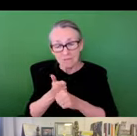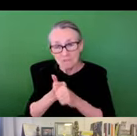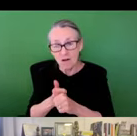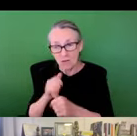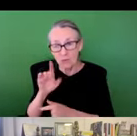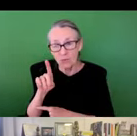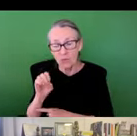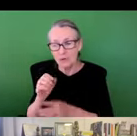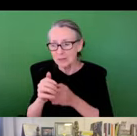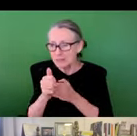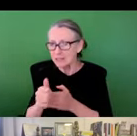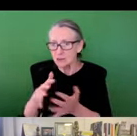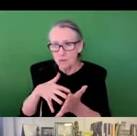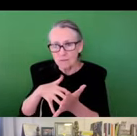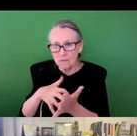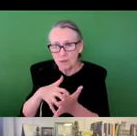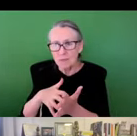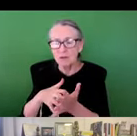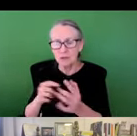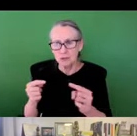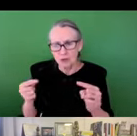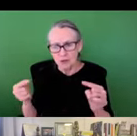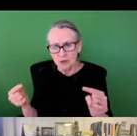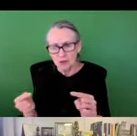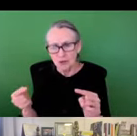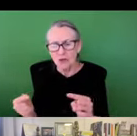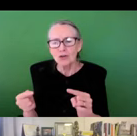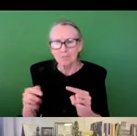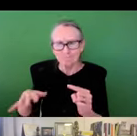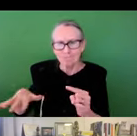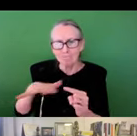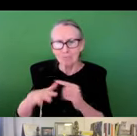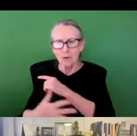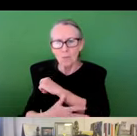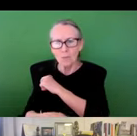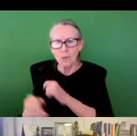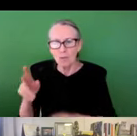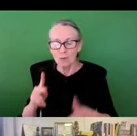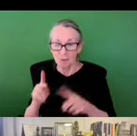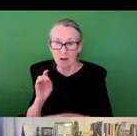about the failure of municipalities to install optical sewer and water infrastructure can lead to vulnerabilities in